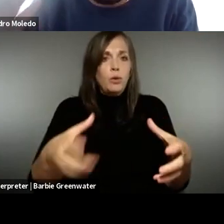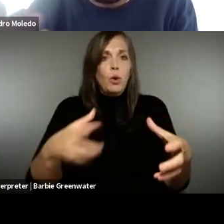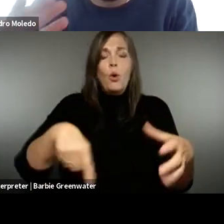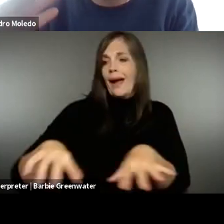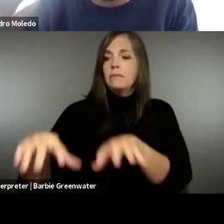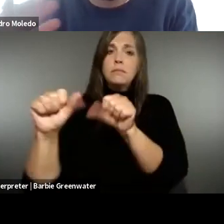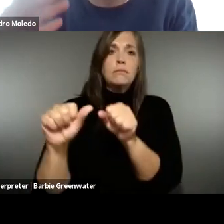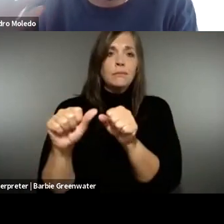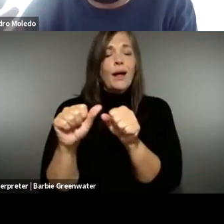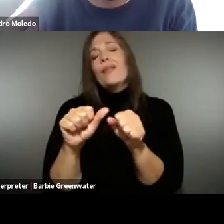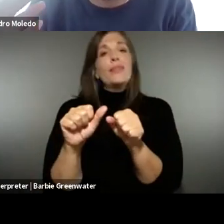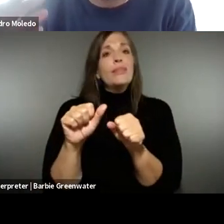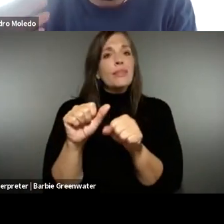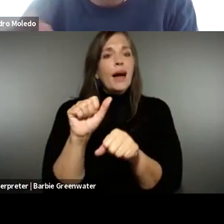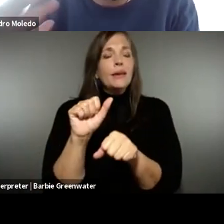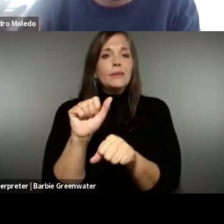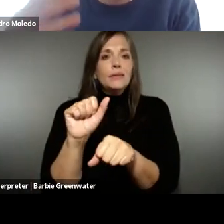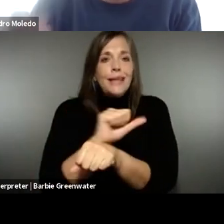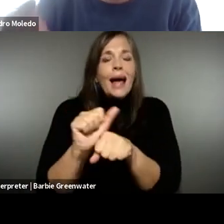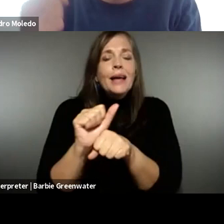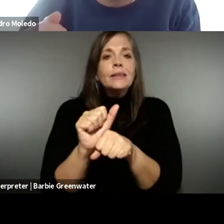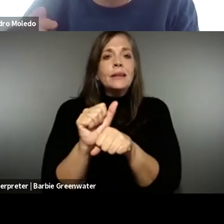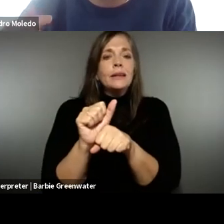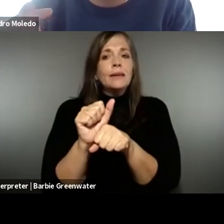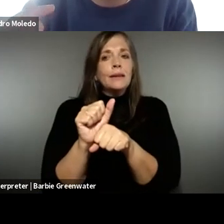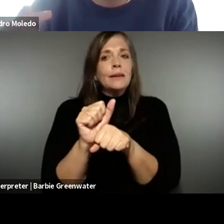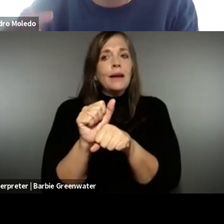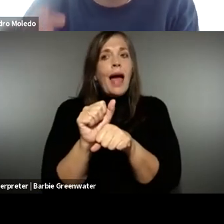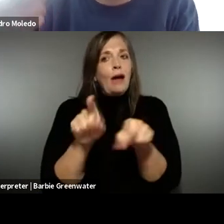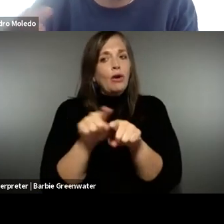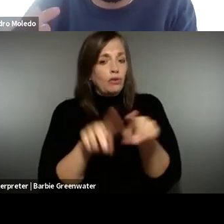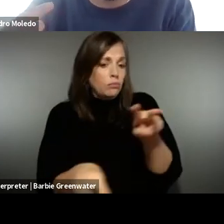having more professionals which can undertake this